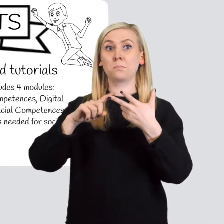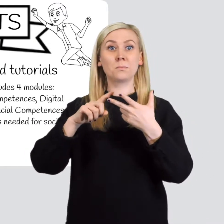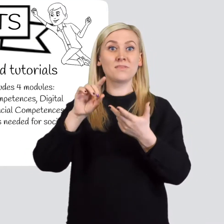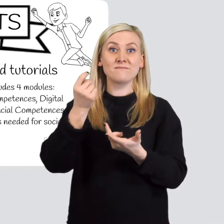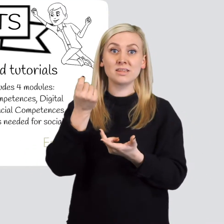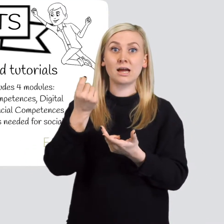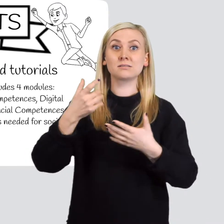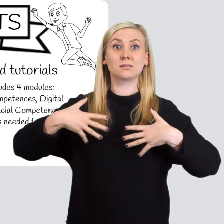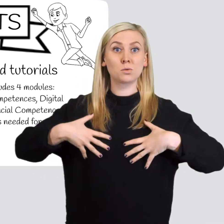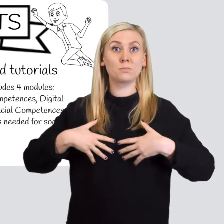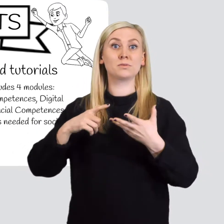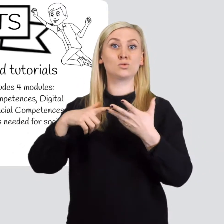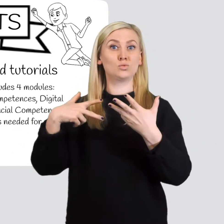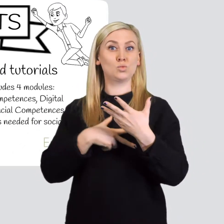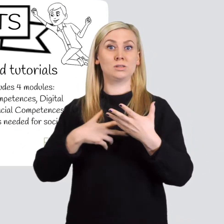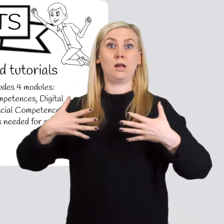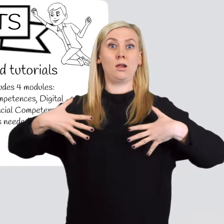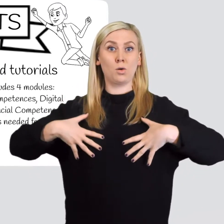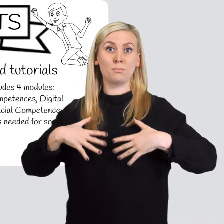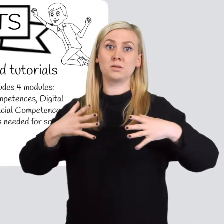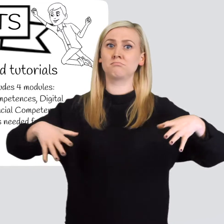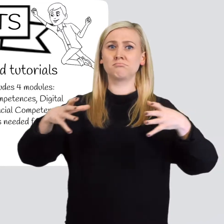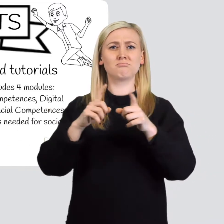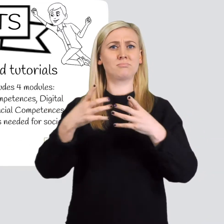financial competences and social competences.